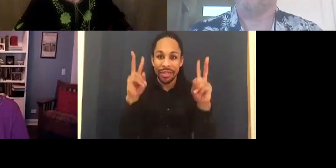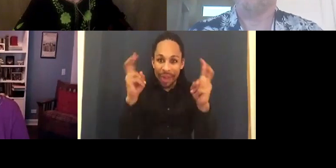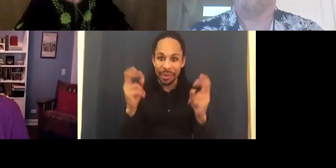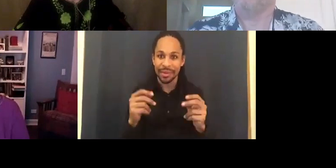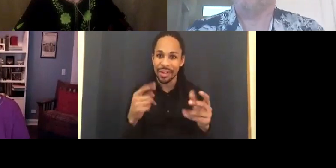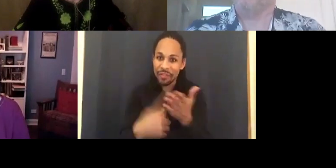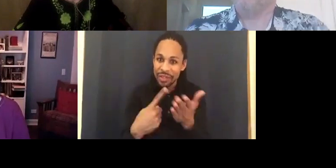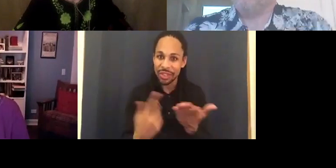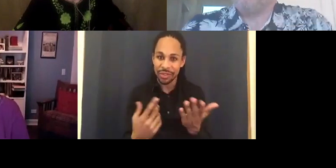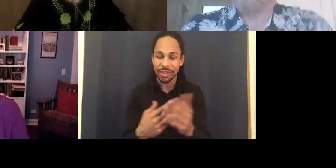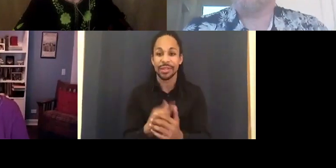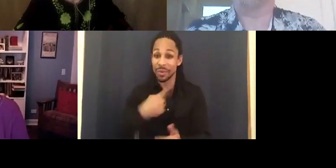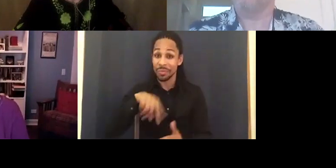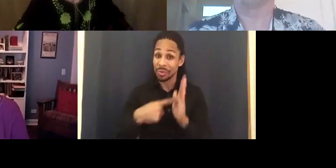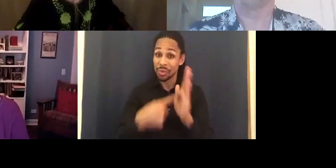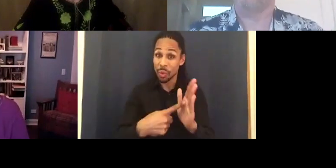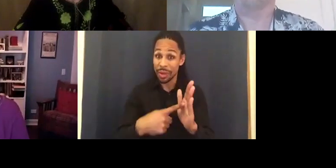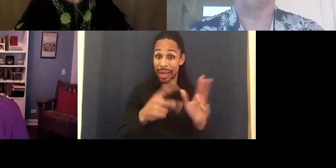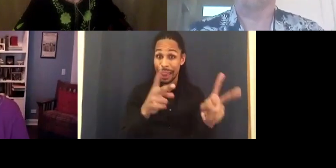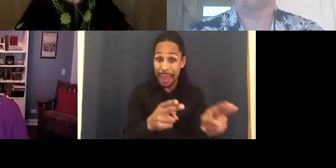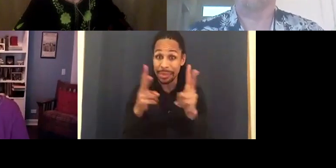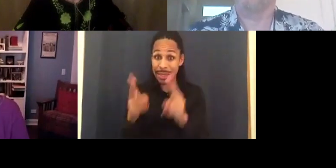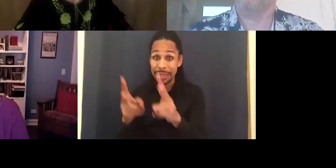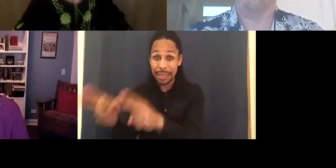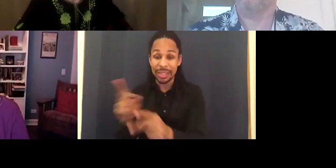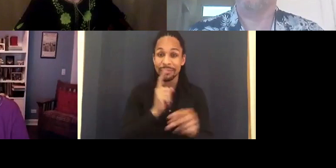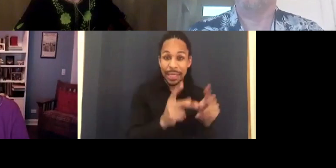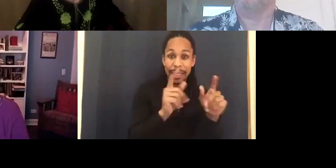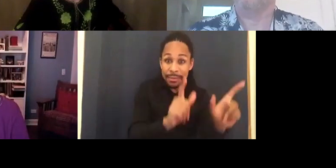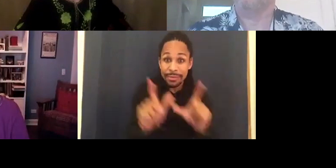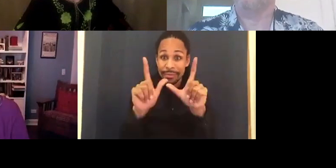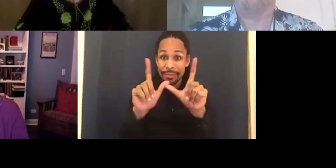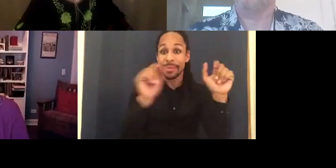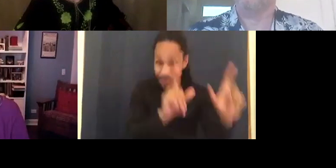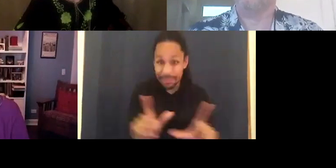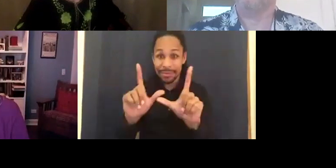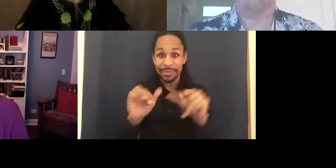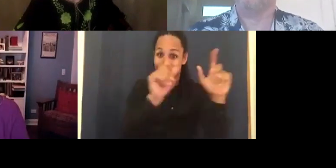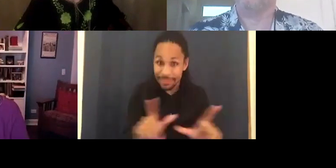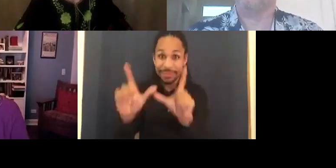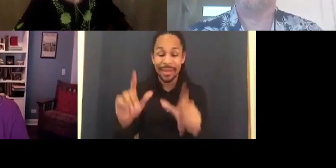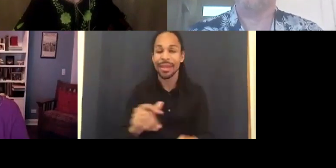showing clips. It wasn't even whole movies with a beginning, middle and end. People became so passionate and didn't